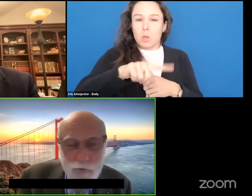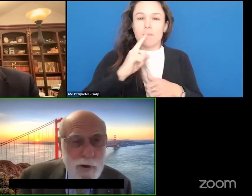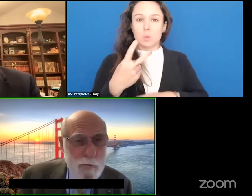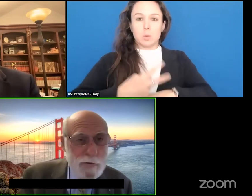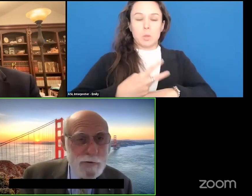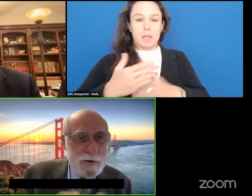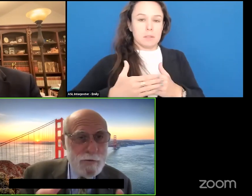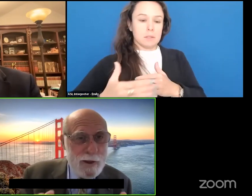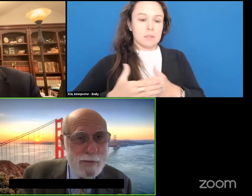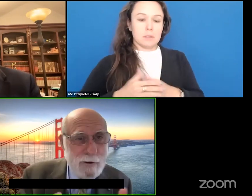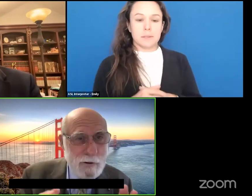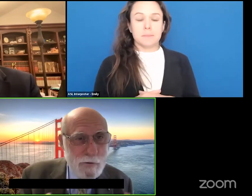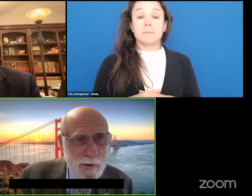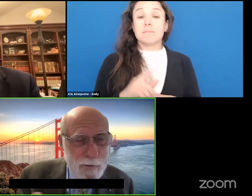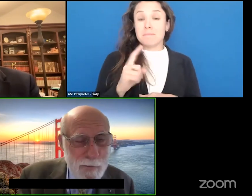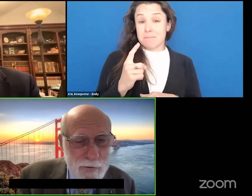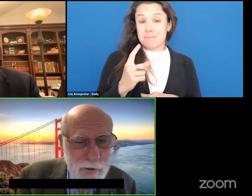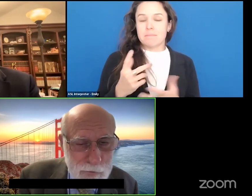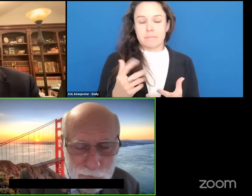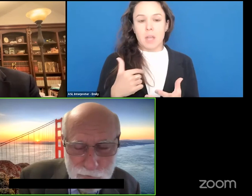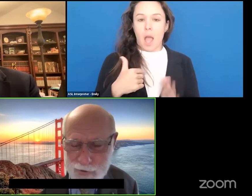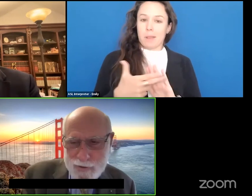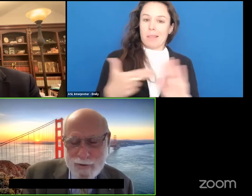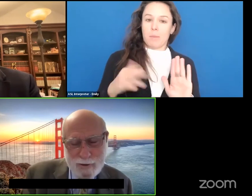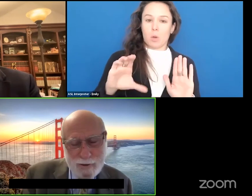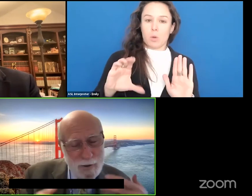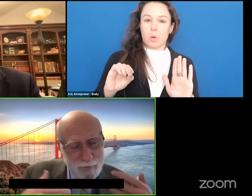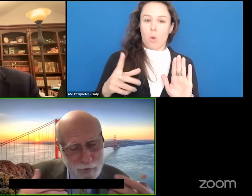First of all I want you to understand that although I'm labeled co-host and there were